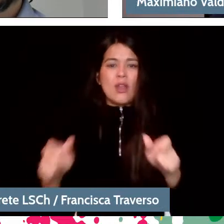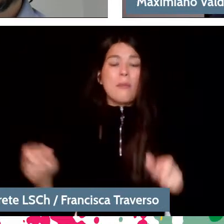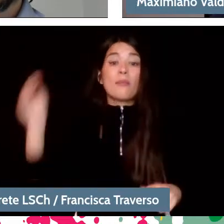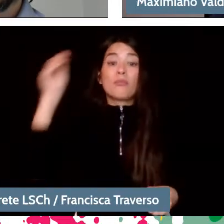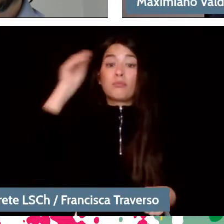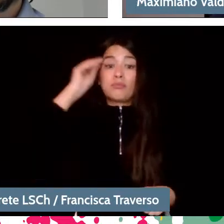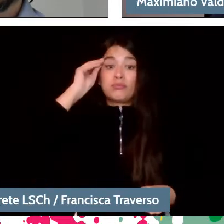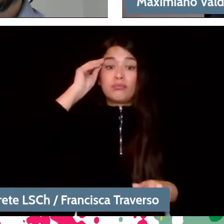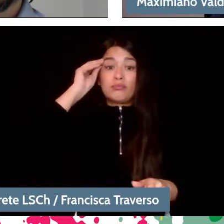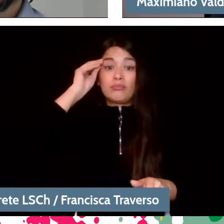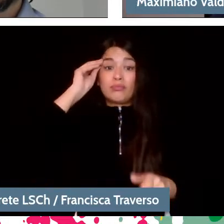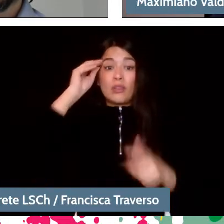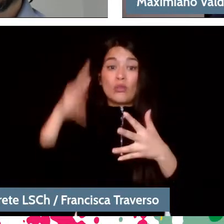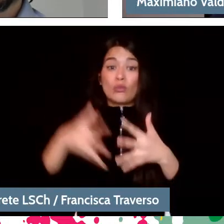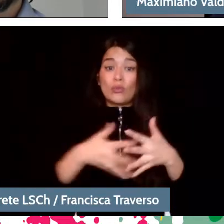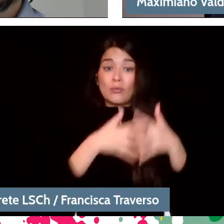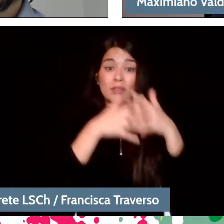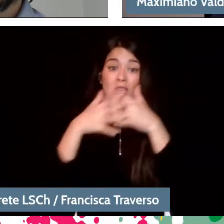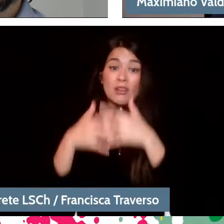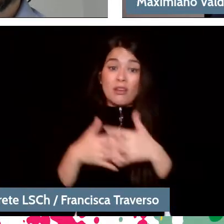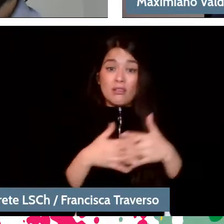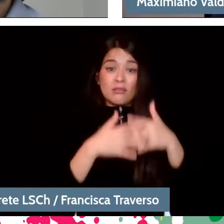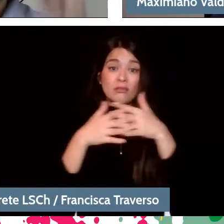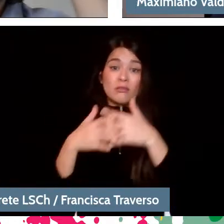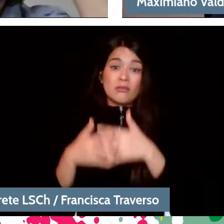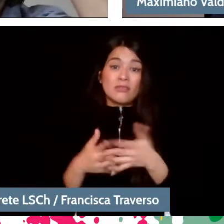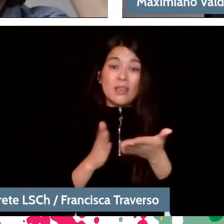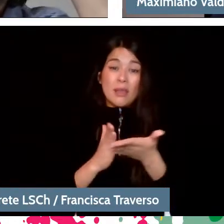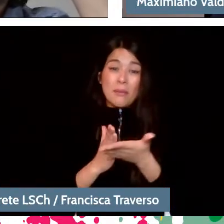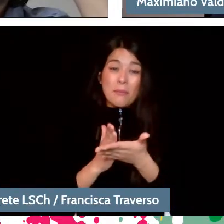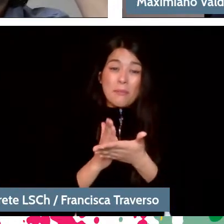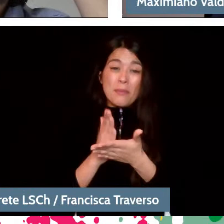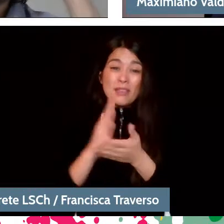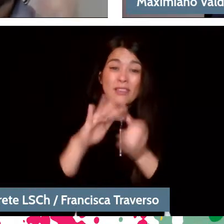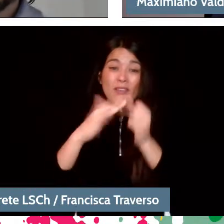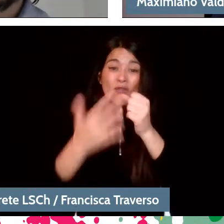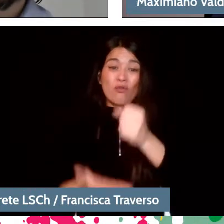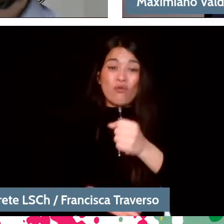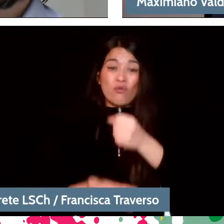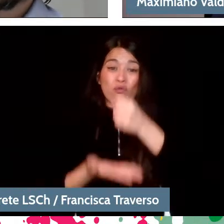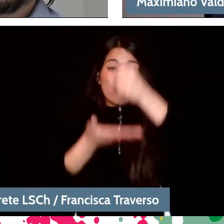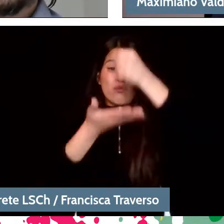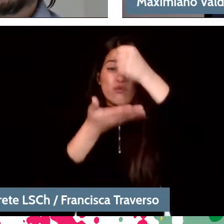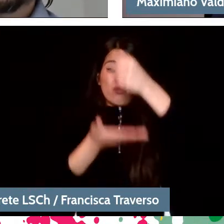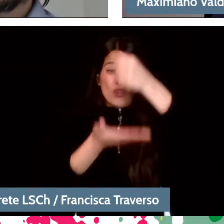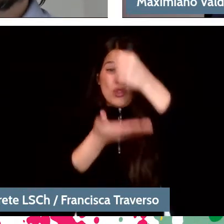When North American orchestras start to lose funds, and they are all private, they do not feceive funds from the state.